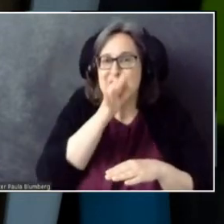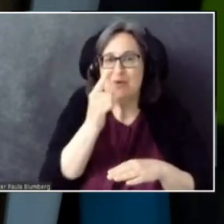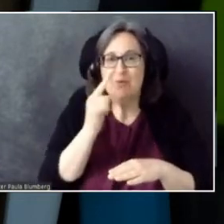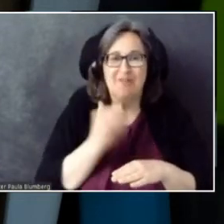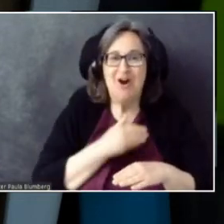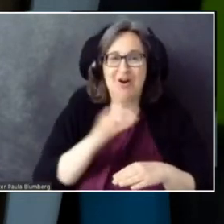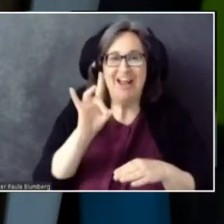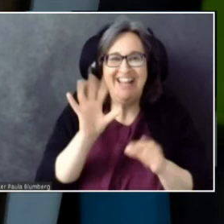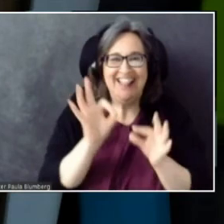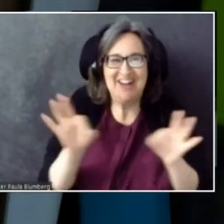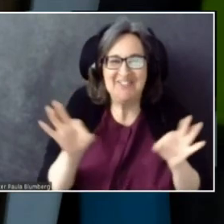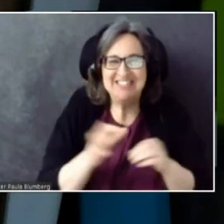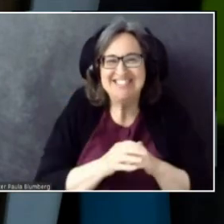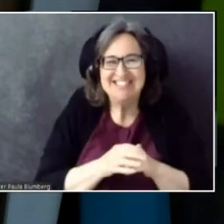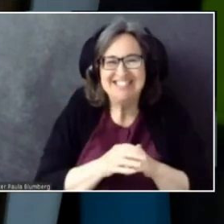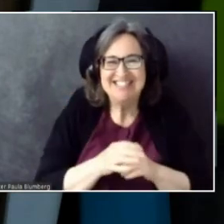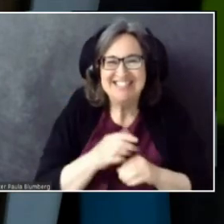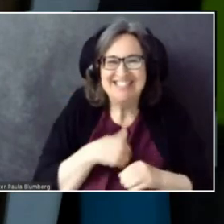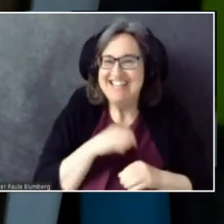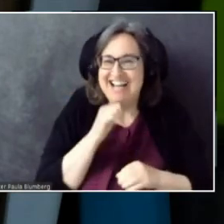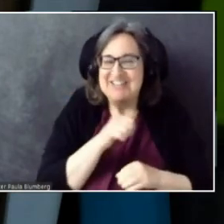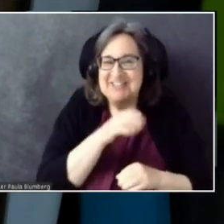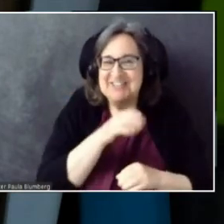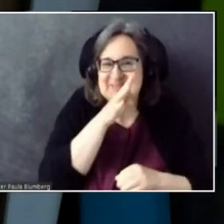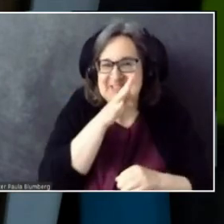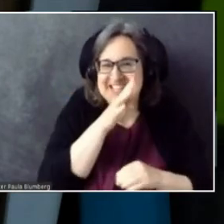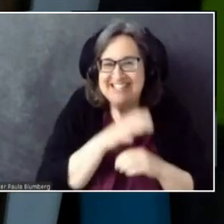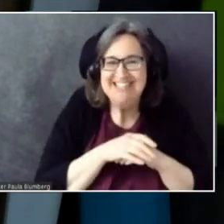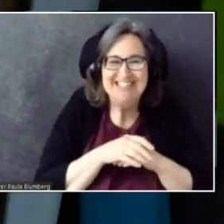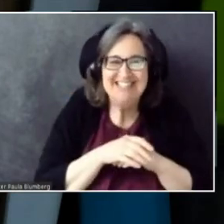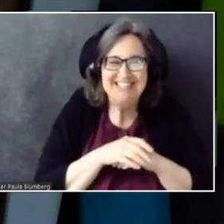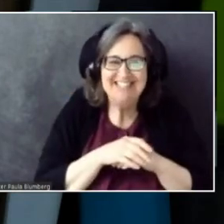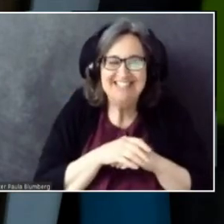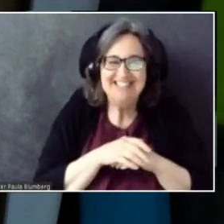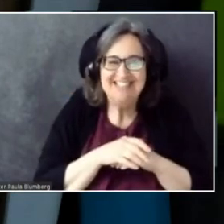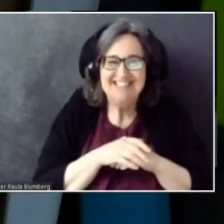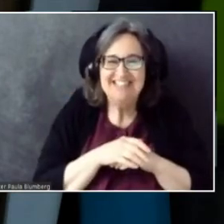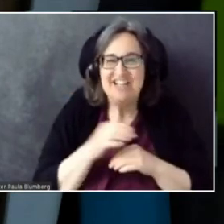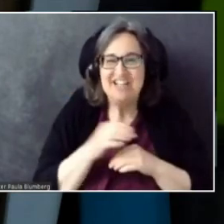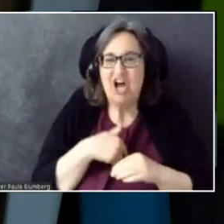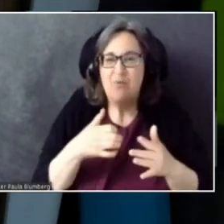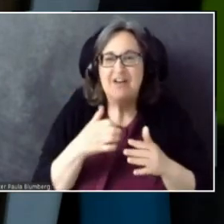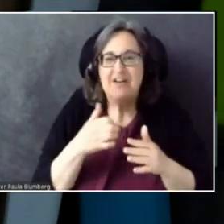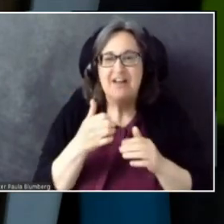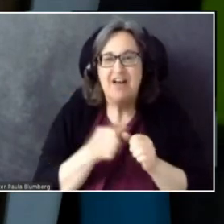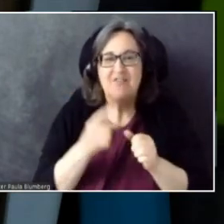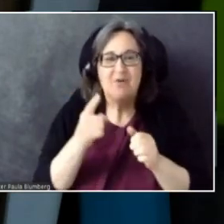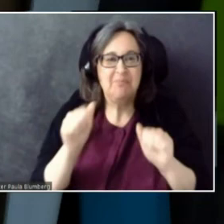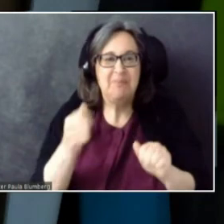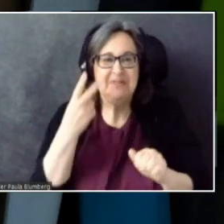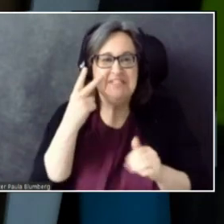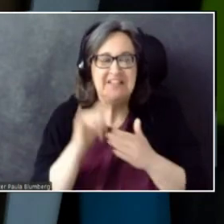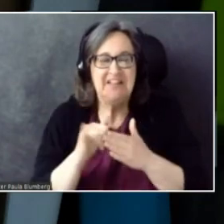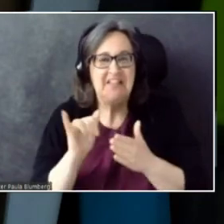That I don't speak. And have everyone be able to see that. That would be cool. Okay.